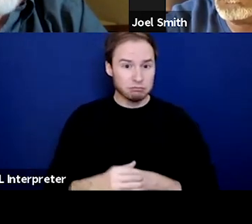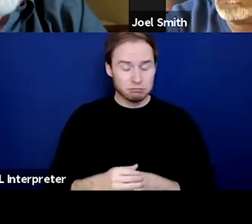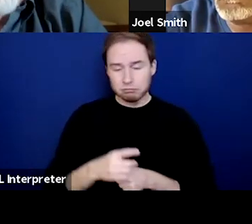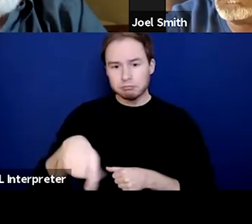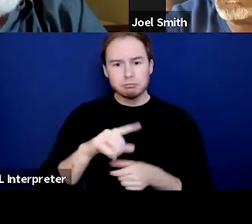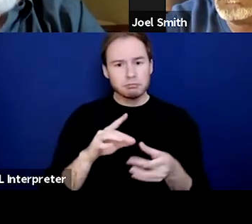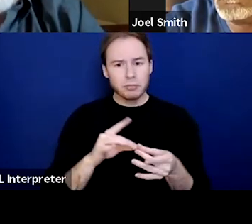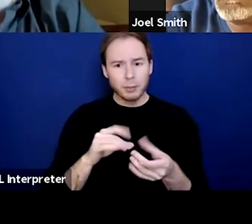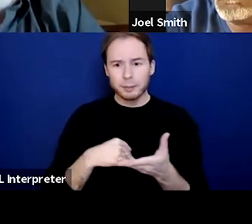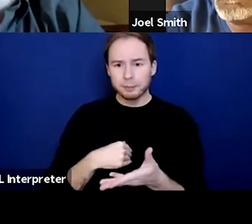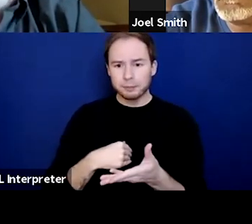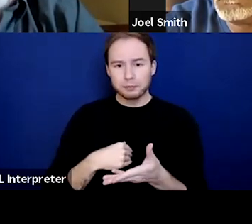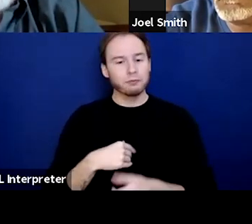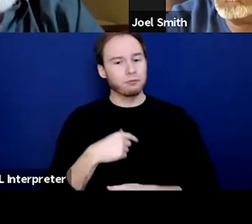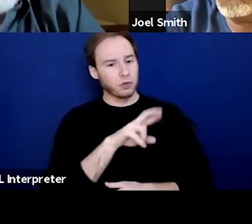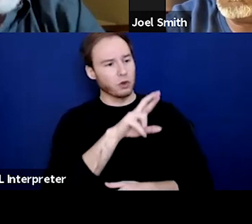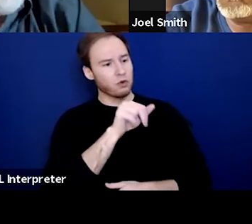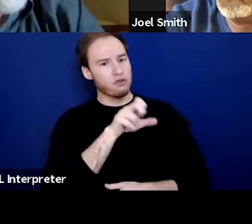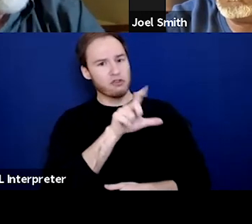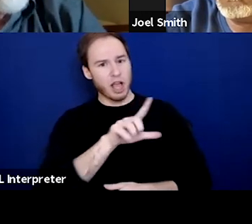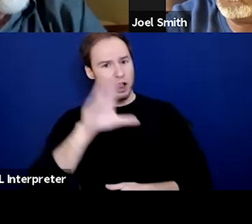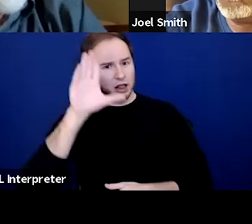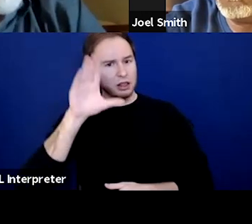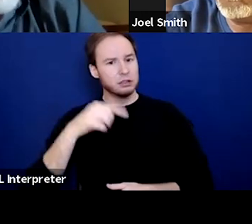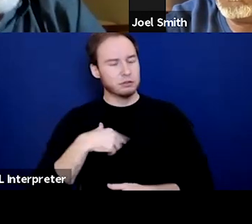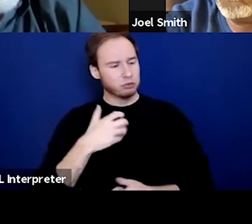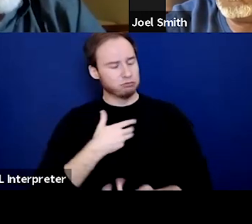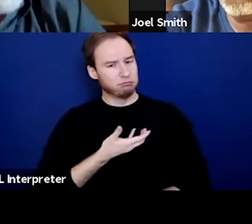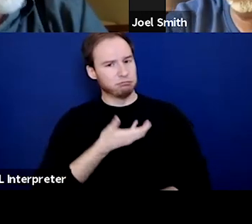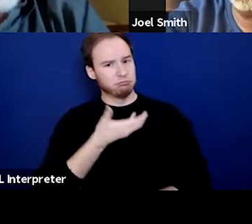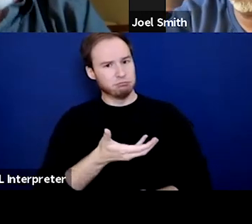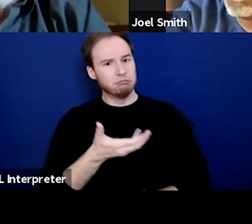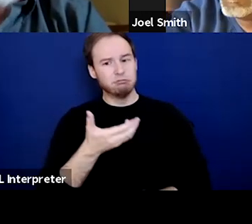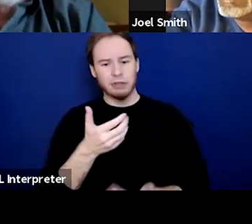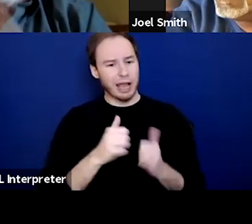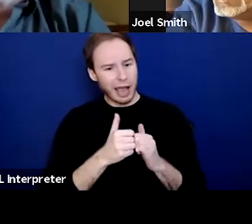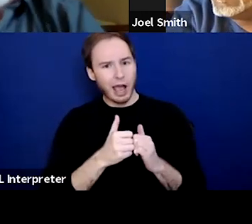[Racquel] I wanted to share my own experience with how and why I dealt with trauma with substances.